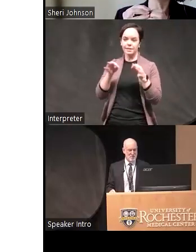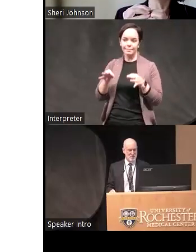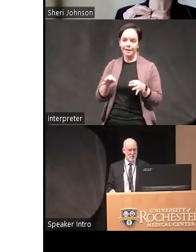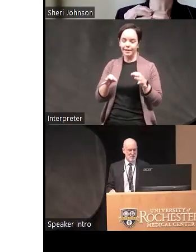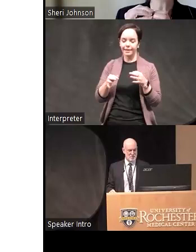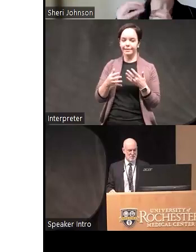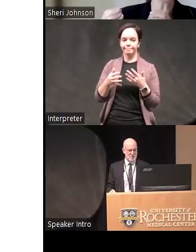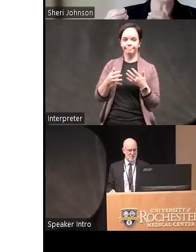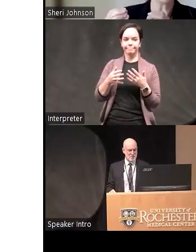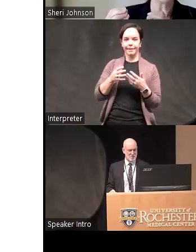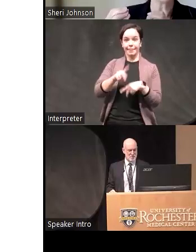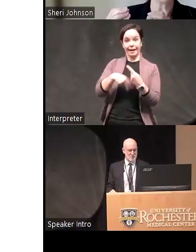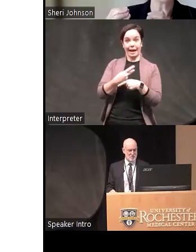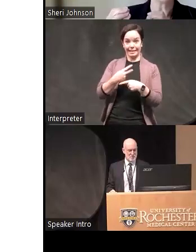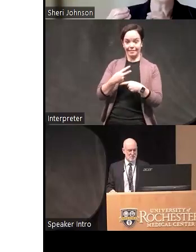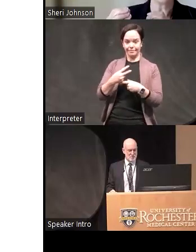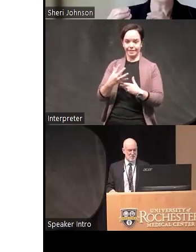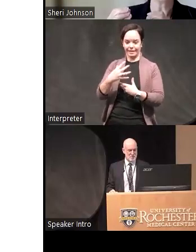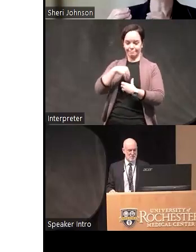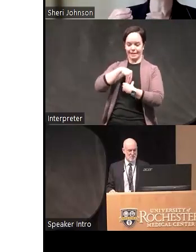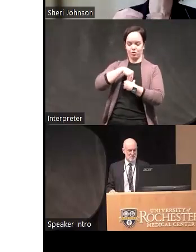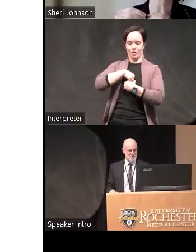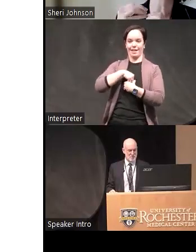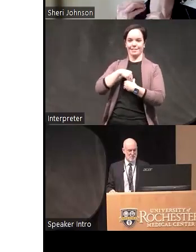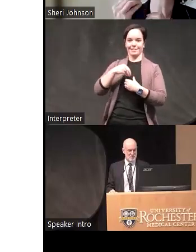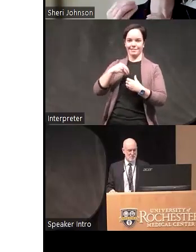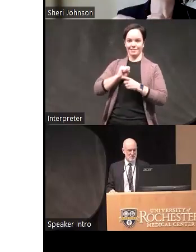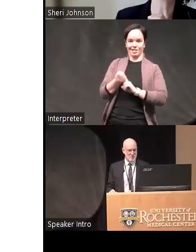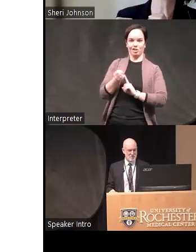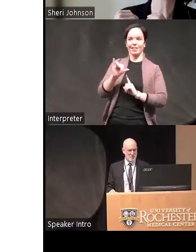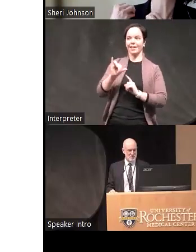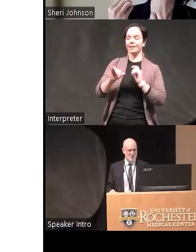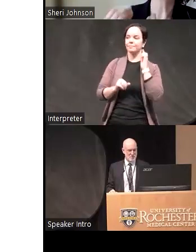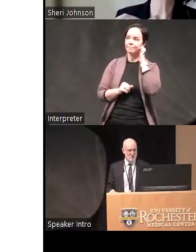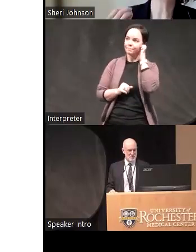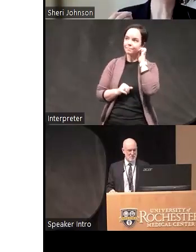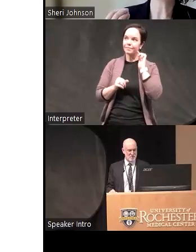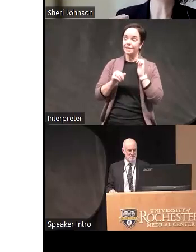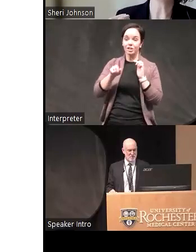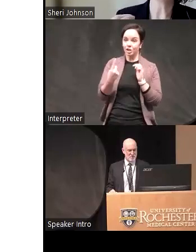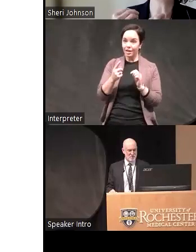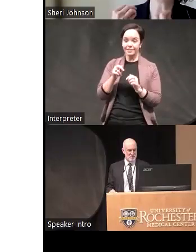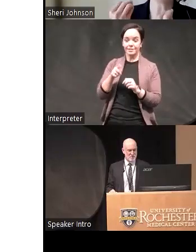um the kind of internalizing conditions right so is it just the the folks who have ADHD and